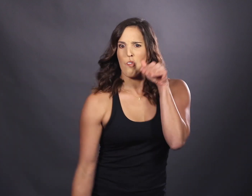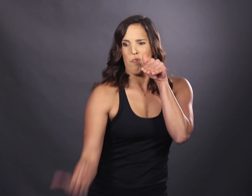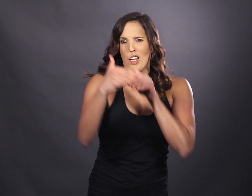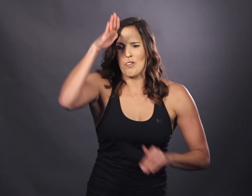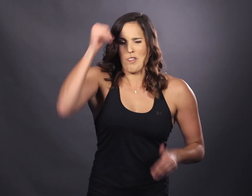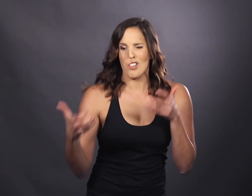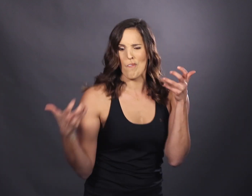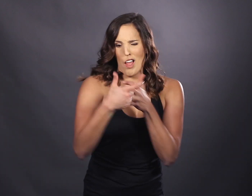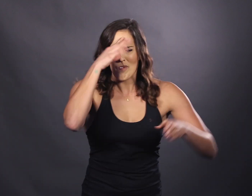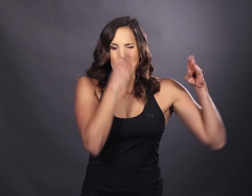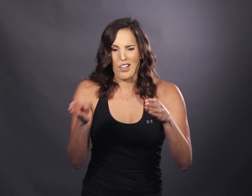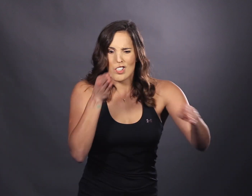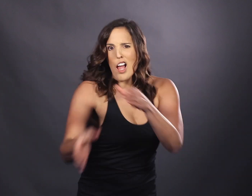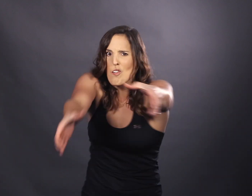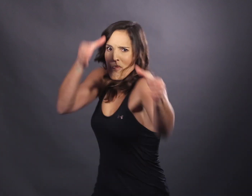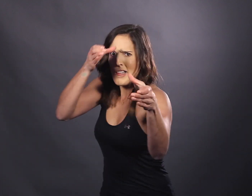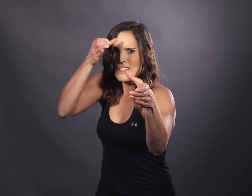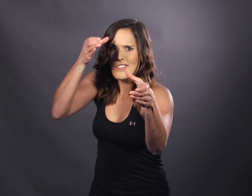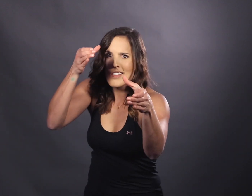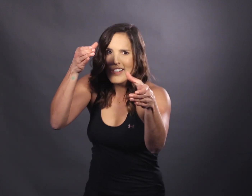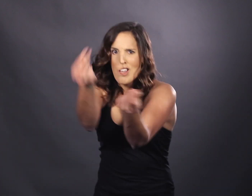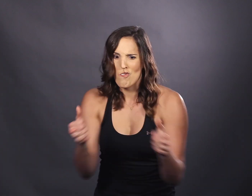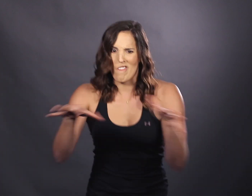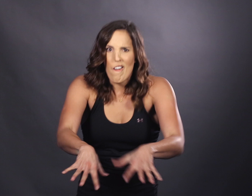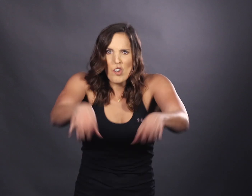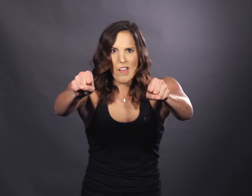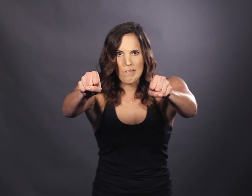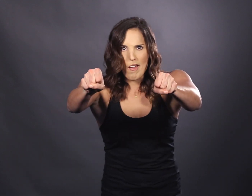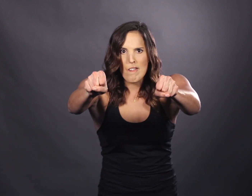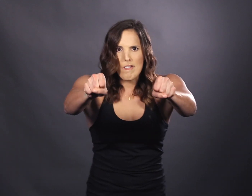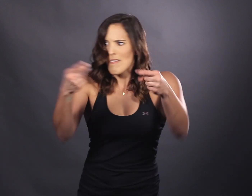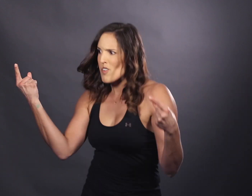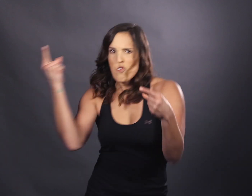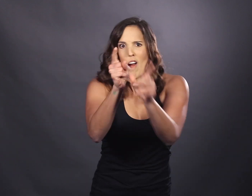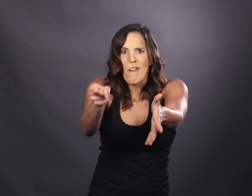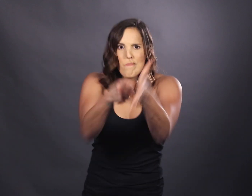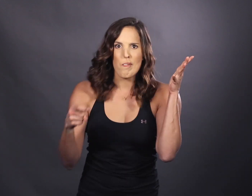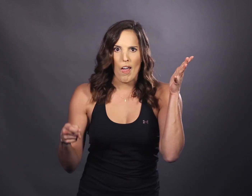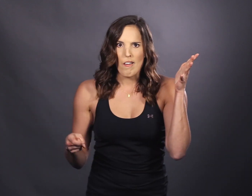No one has more resilience Or matches my practical tactical brilliance- You wanna fight for your land back? I need my right hand man back!